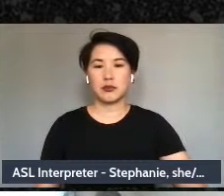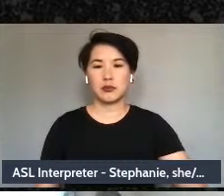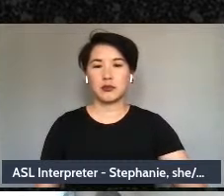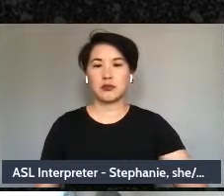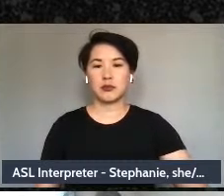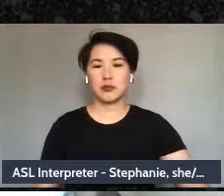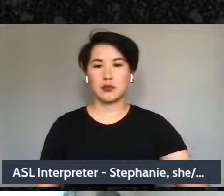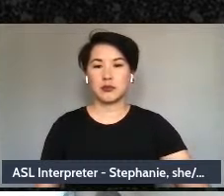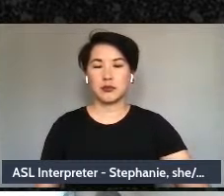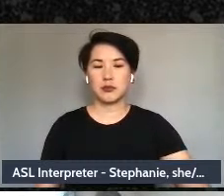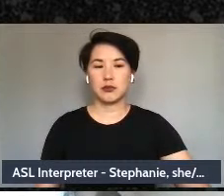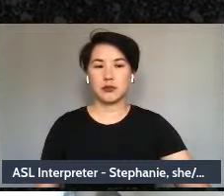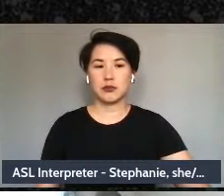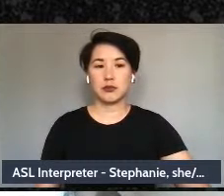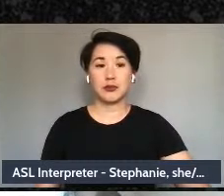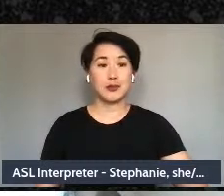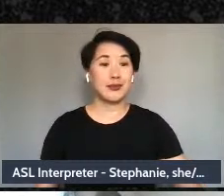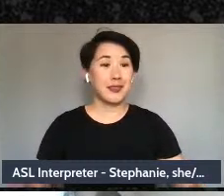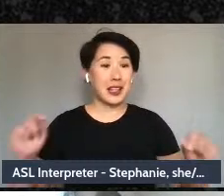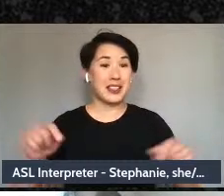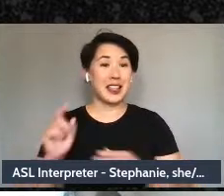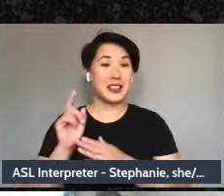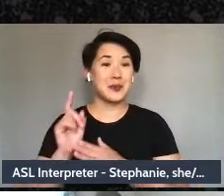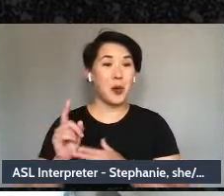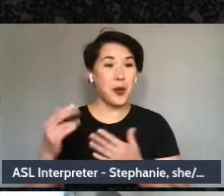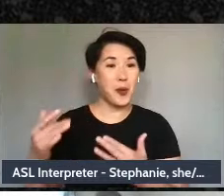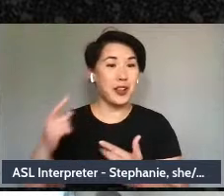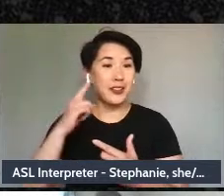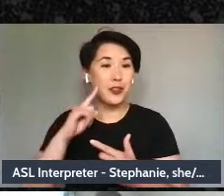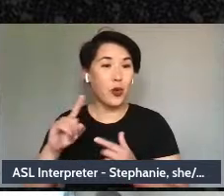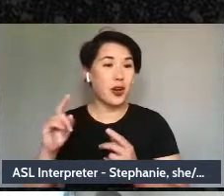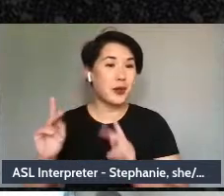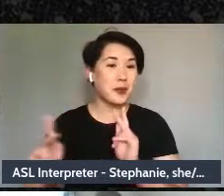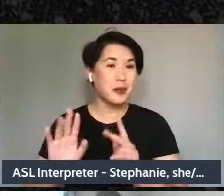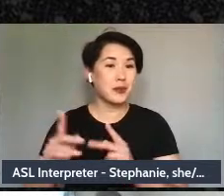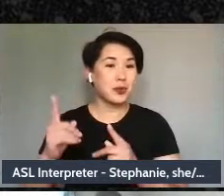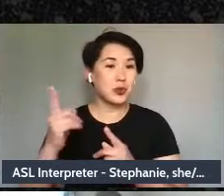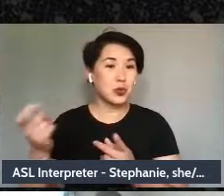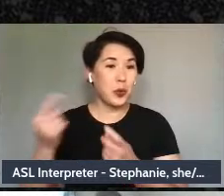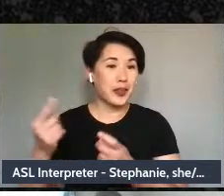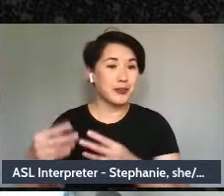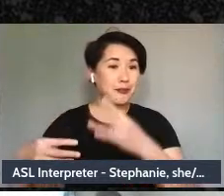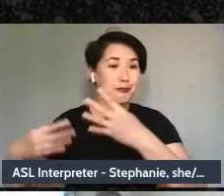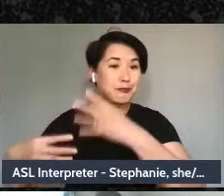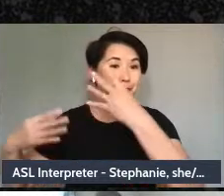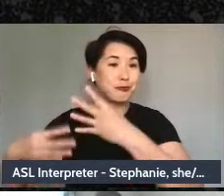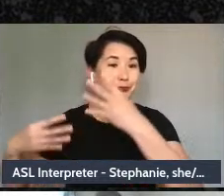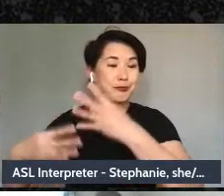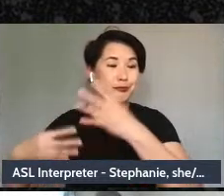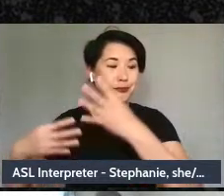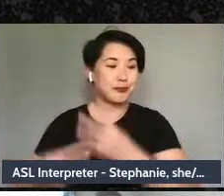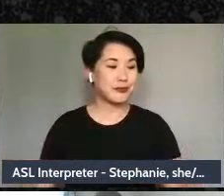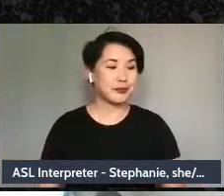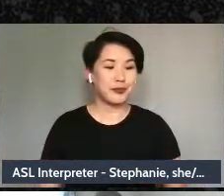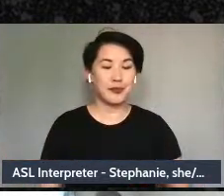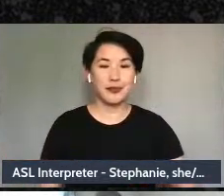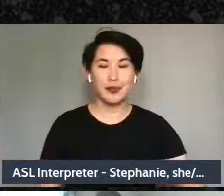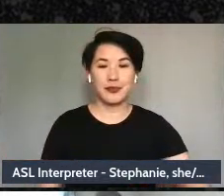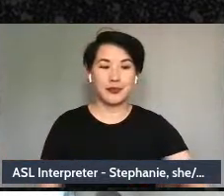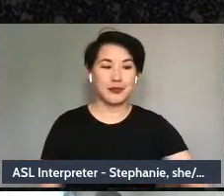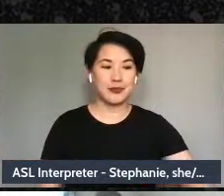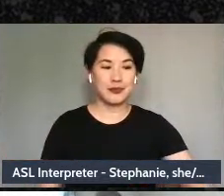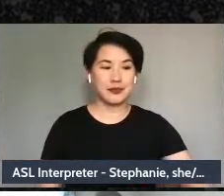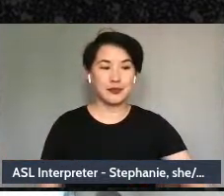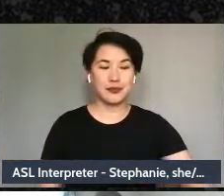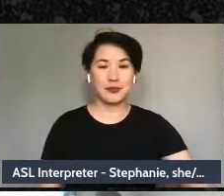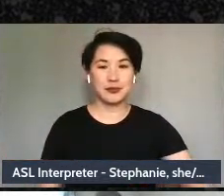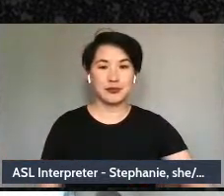Give us a moment let the questions populate